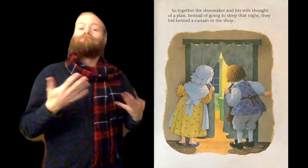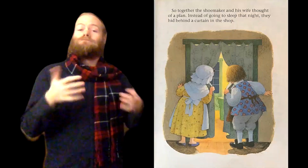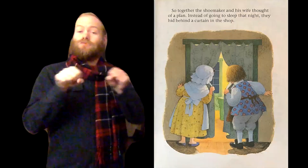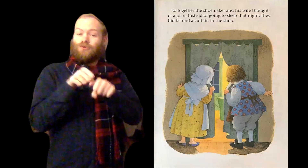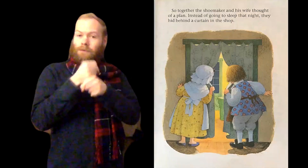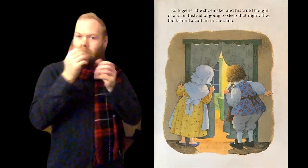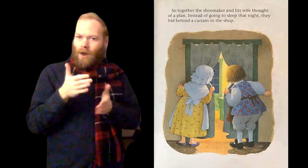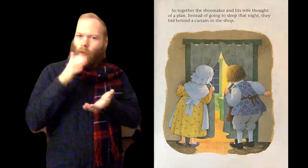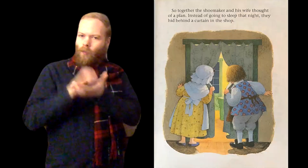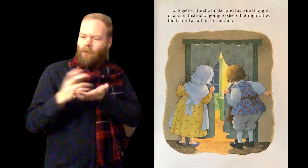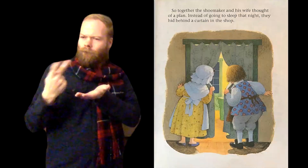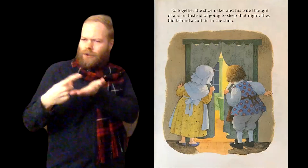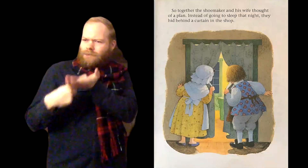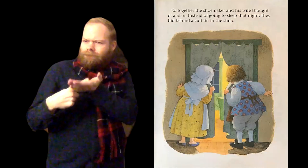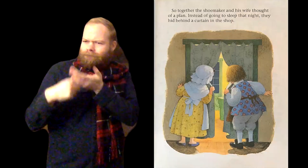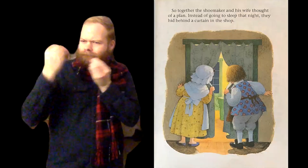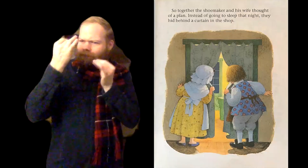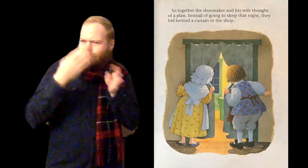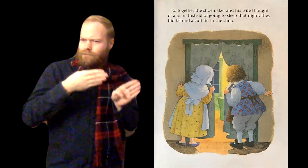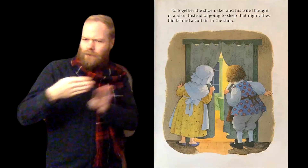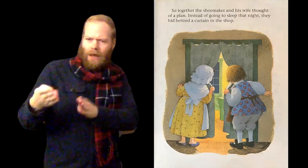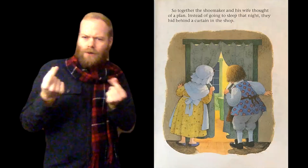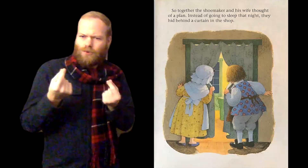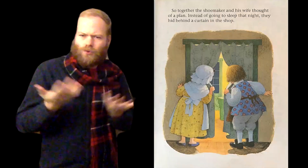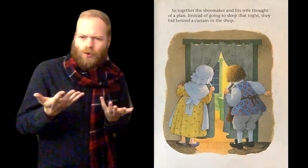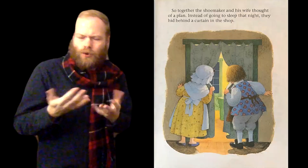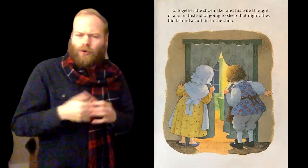So together the shoemaker and his wife thought of a plan.